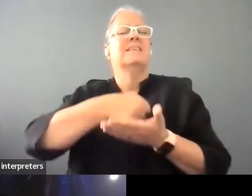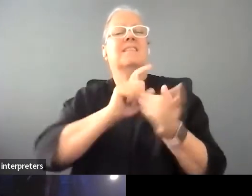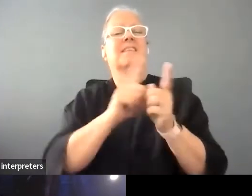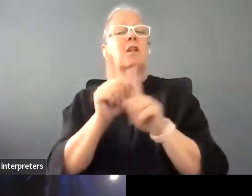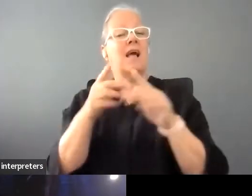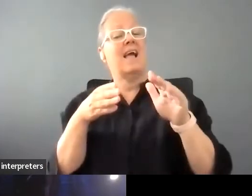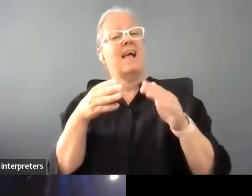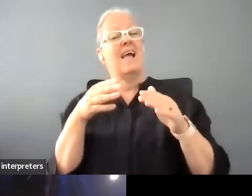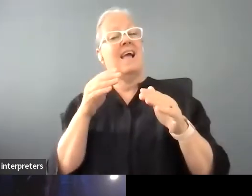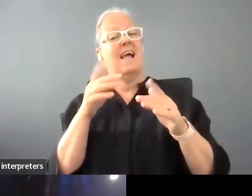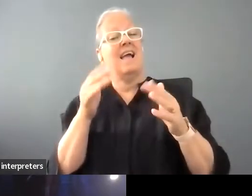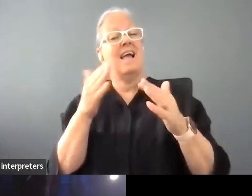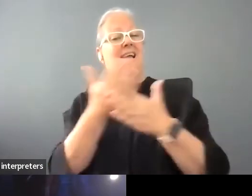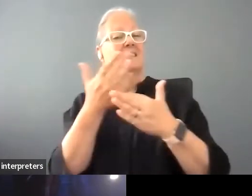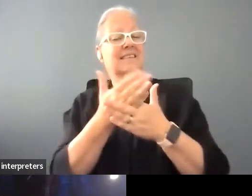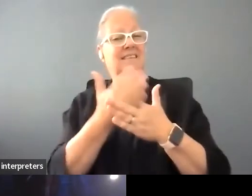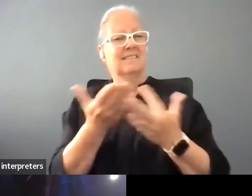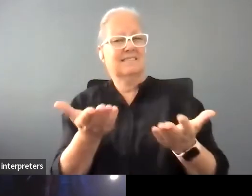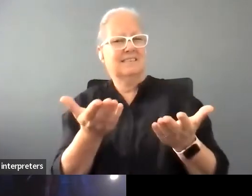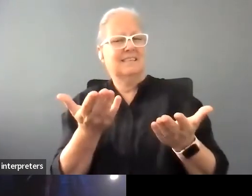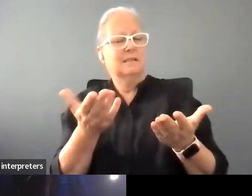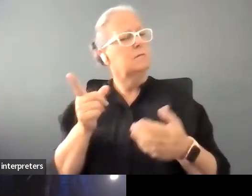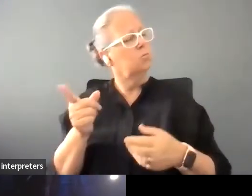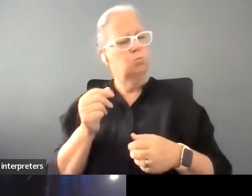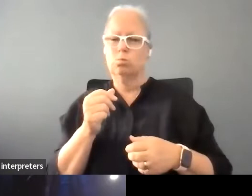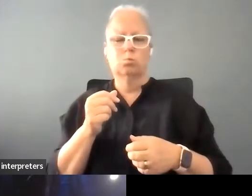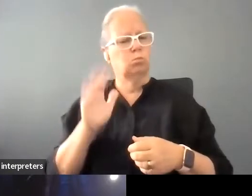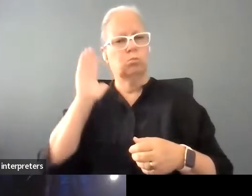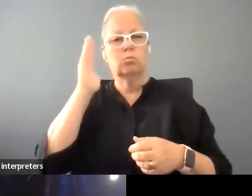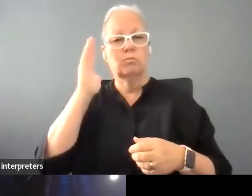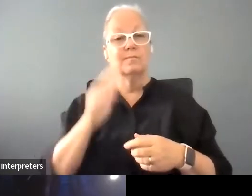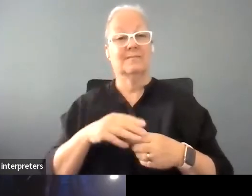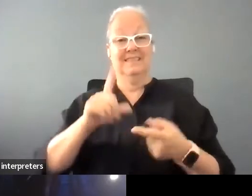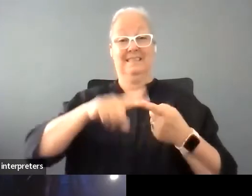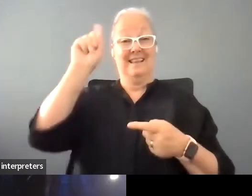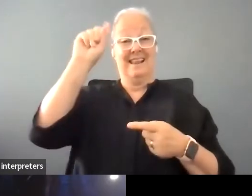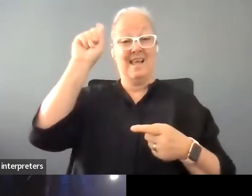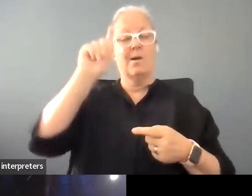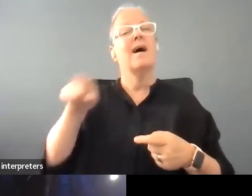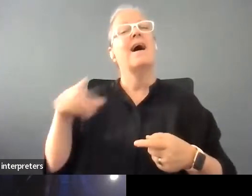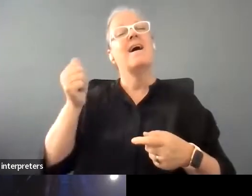still happening now, in fact it's still.. It goes in waves doesn't it.. It's sort of